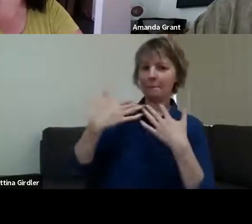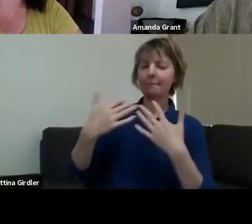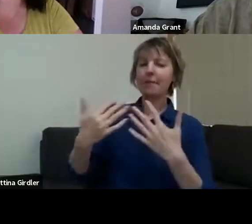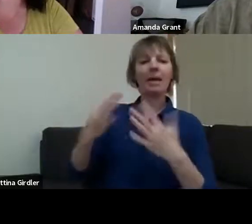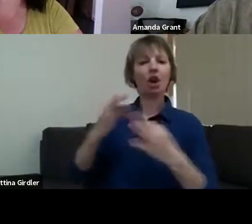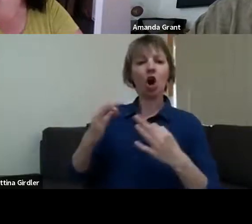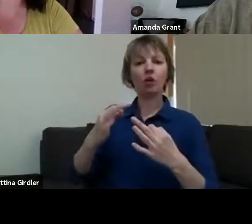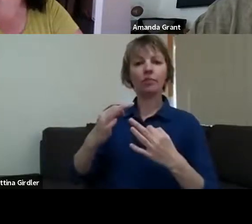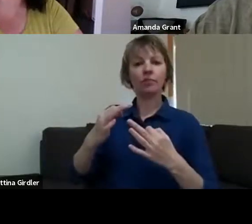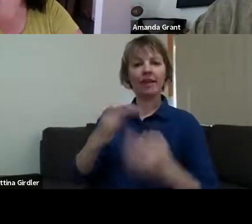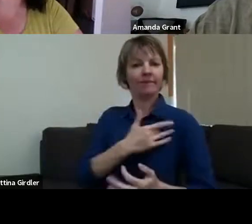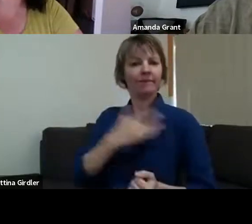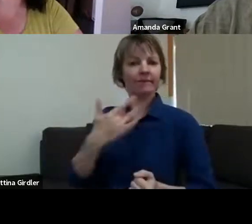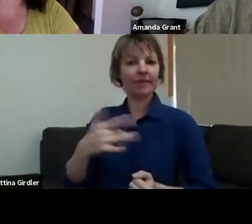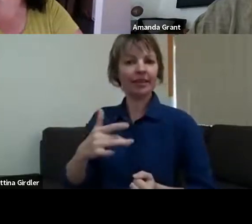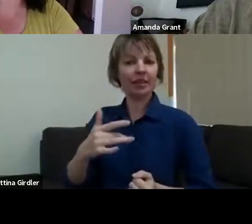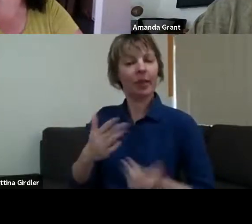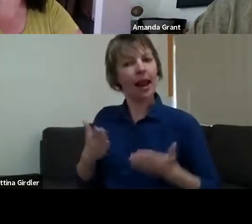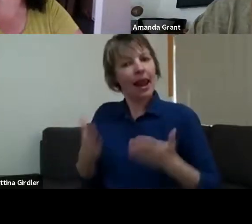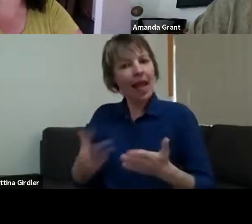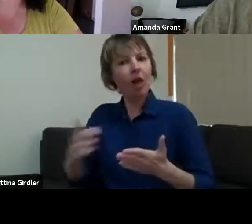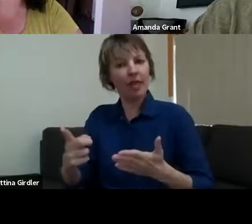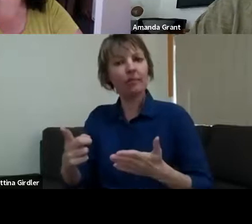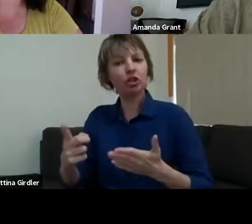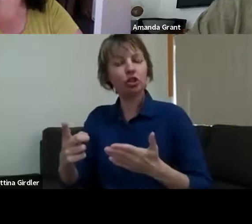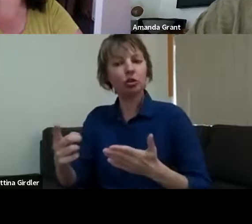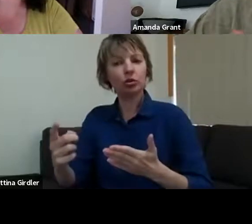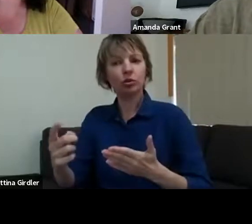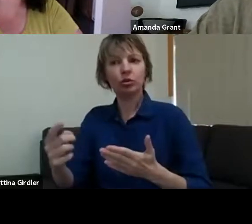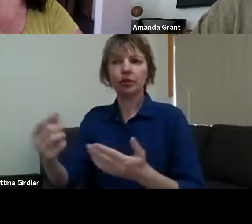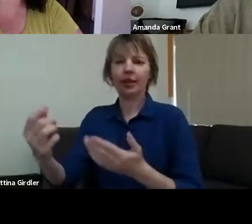beautiful way of describing what a creative facilitator does. I want to